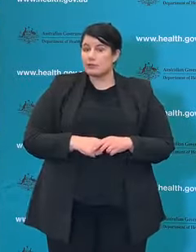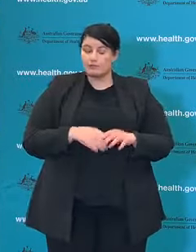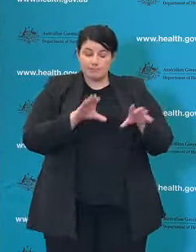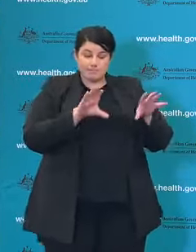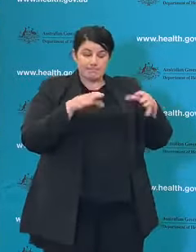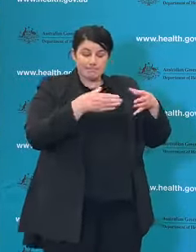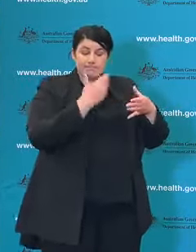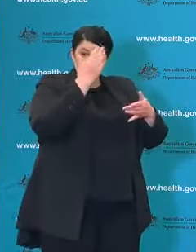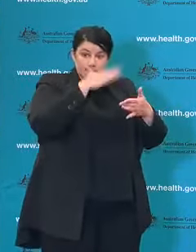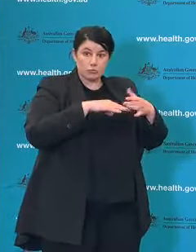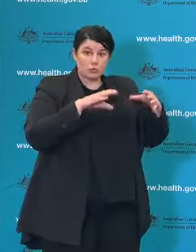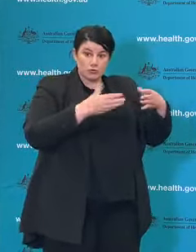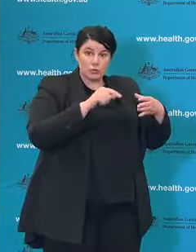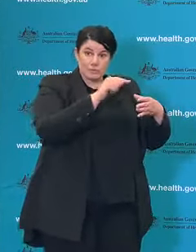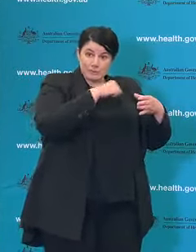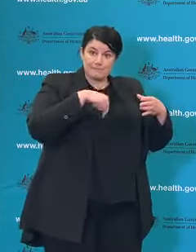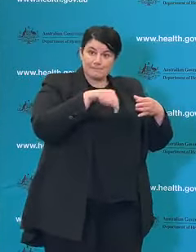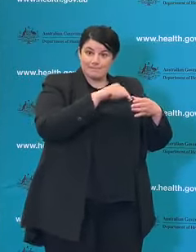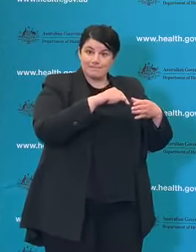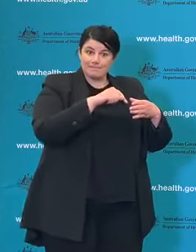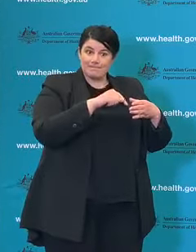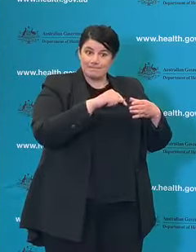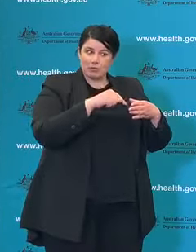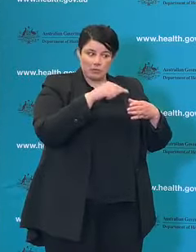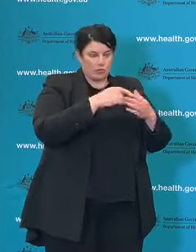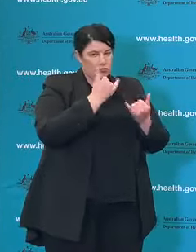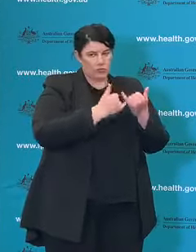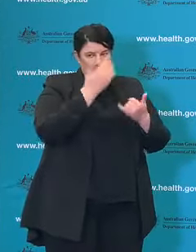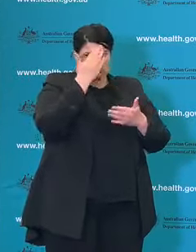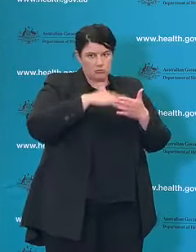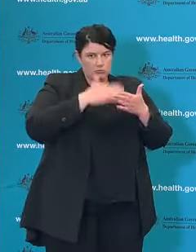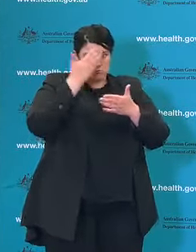is comprises our leading infection control practitioners